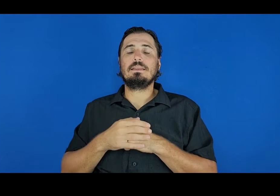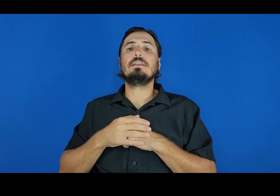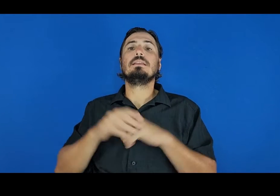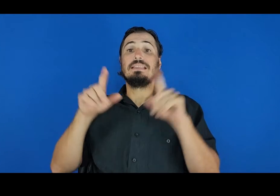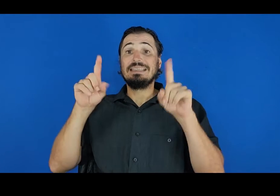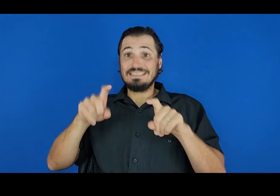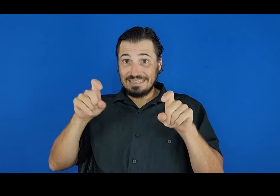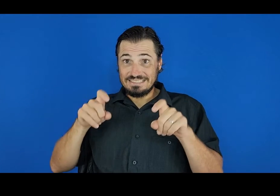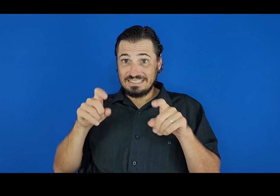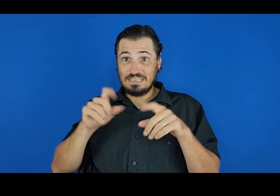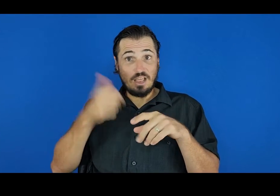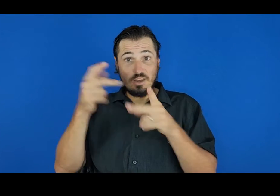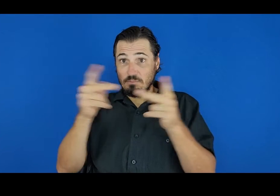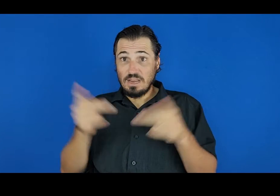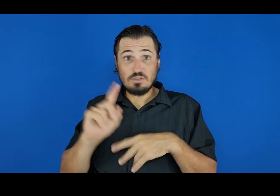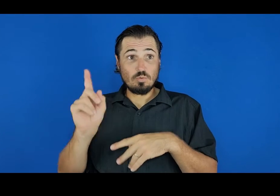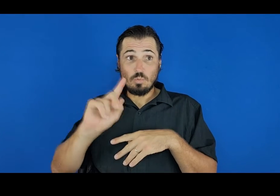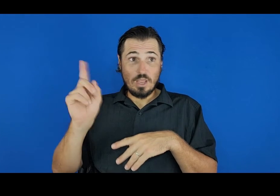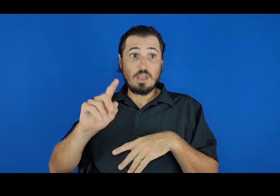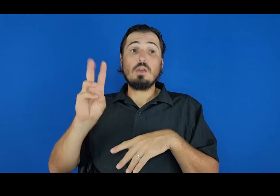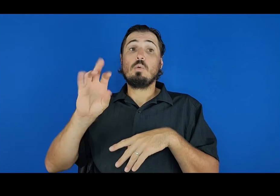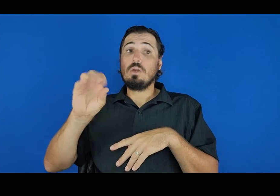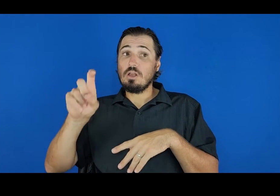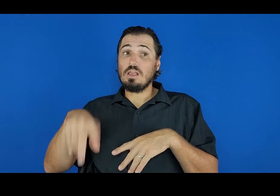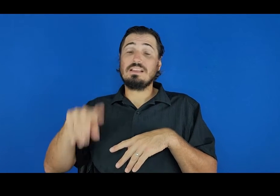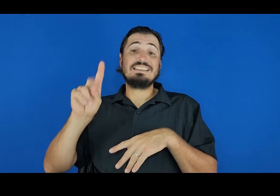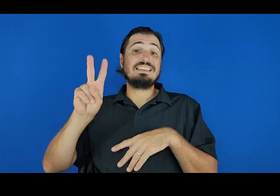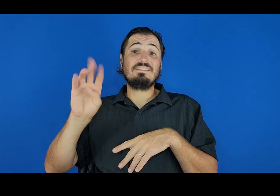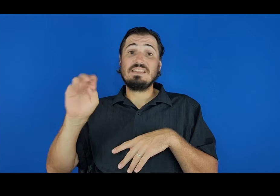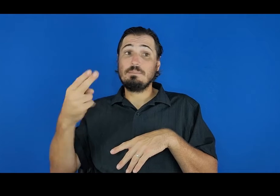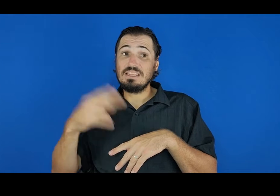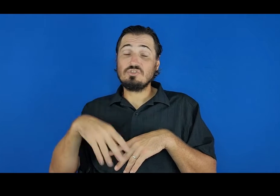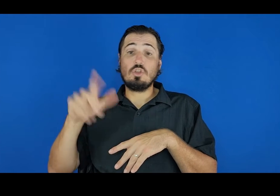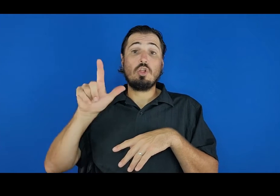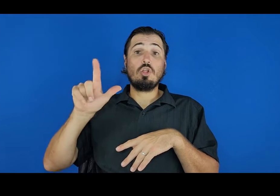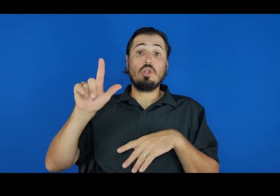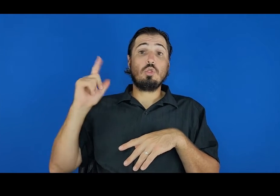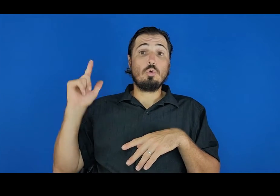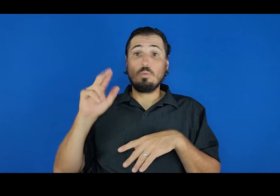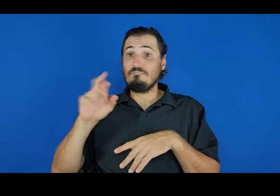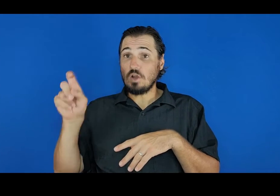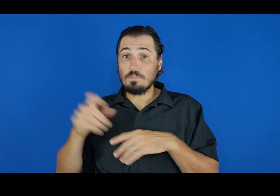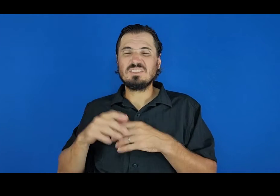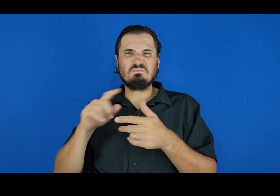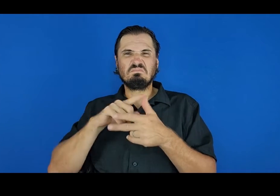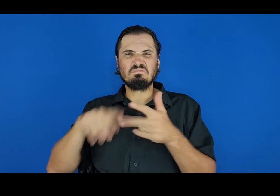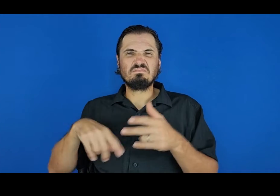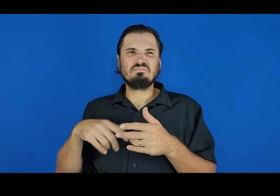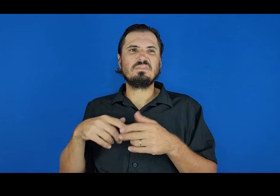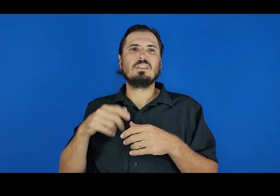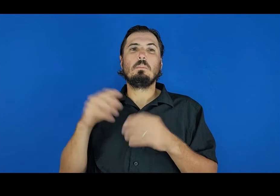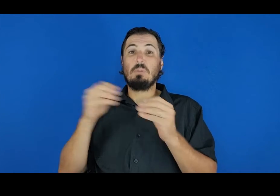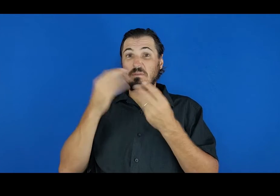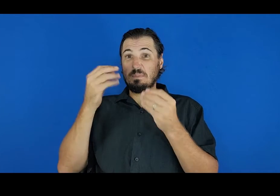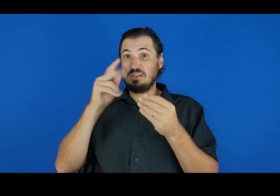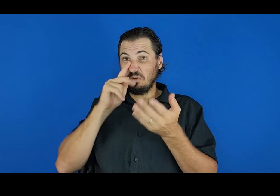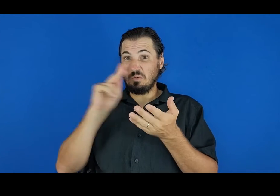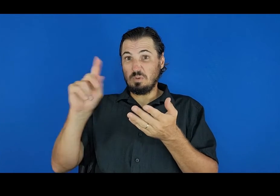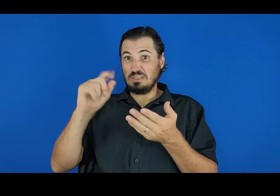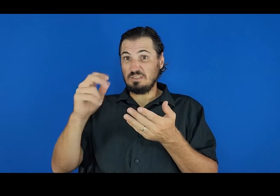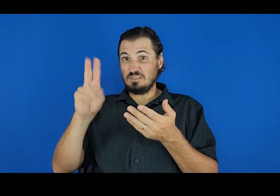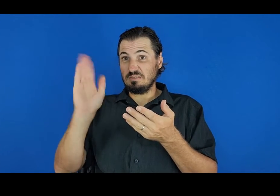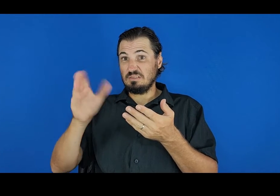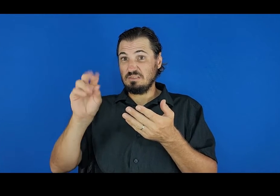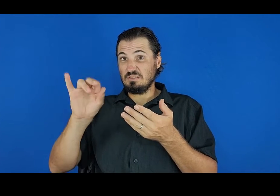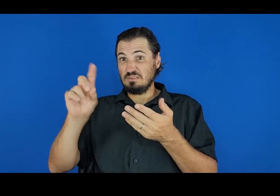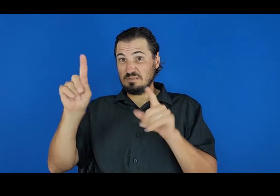Testing is also available at Wilcox, KVMH, Lihue Pharmacy, and other locations. For more information, visit Kauai.gov/COVIDtest.